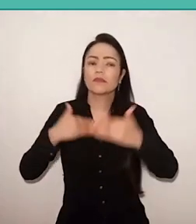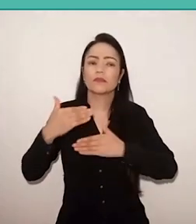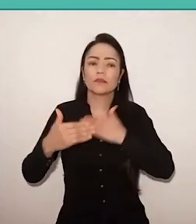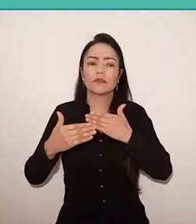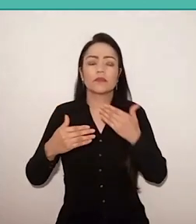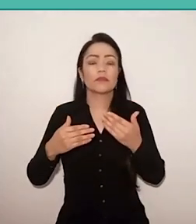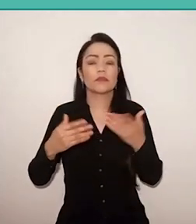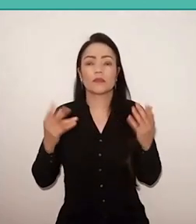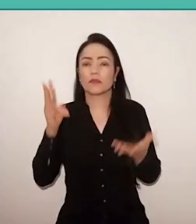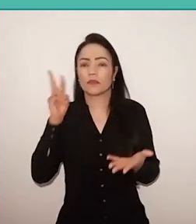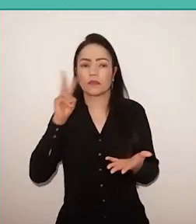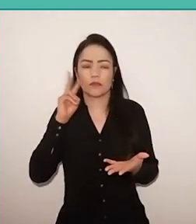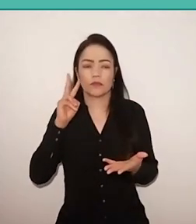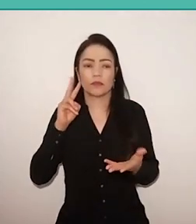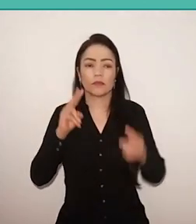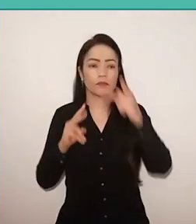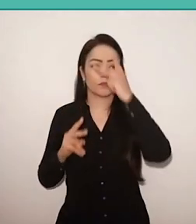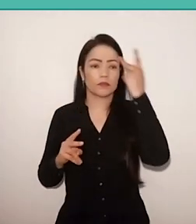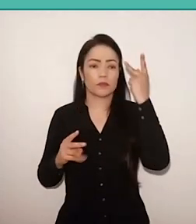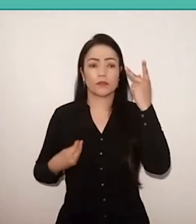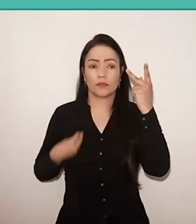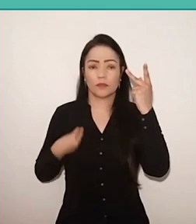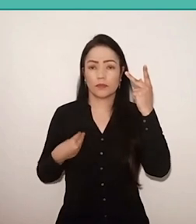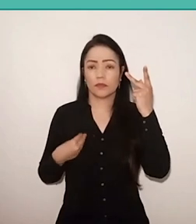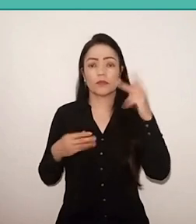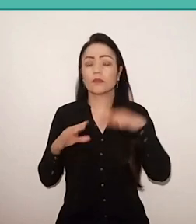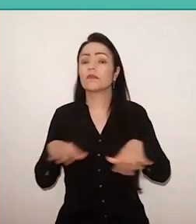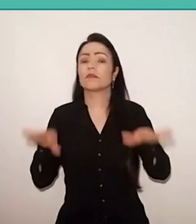People build their lives, and, by building your life on this dialogue,